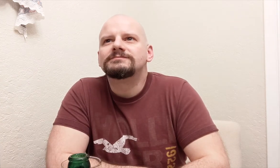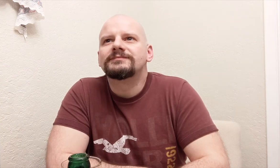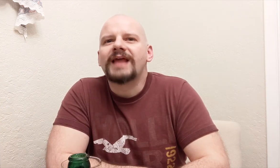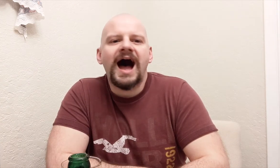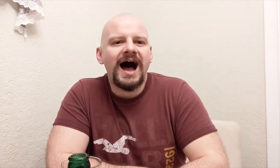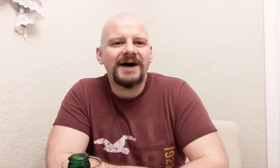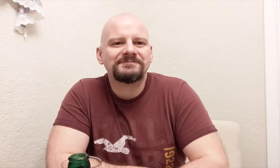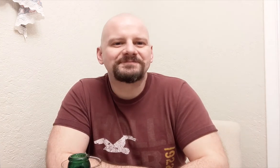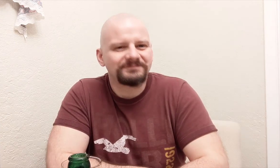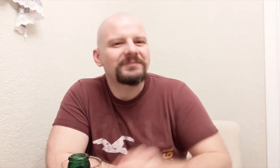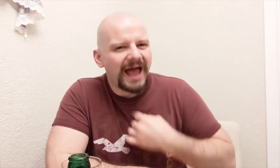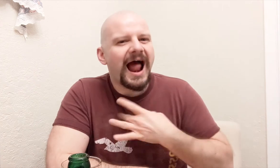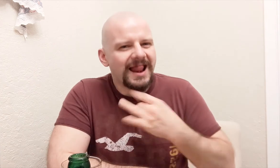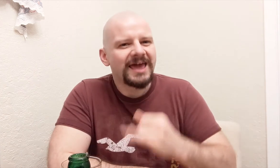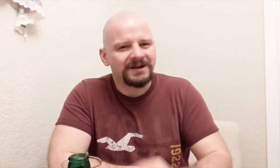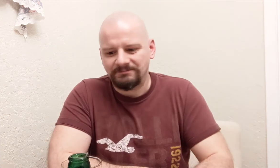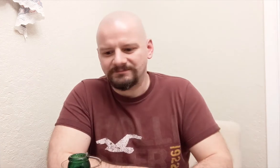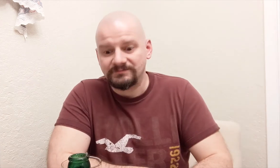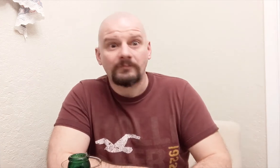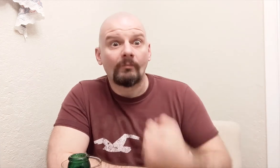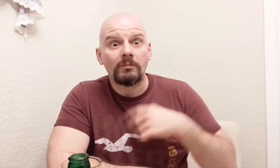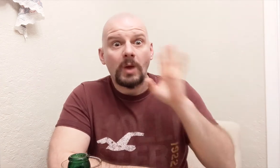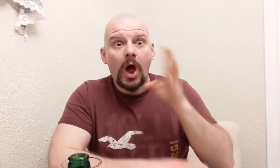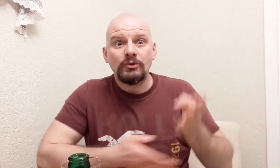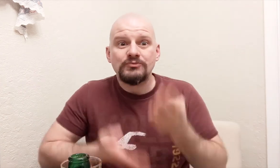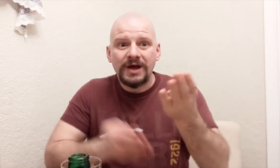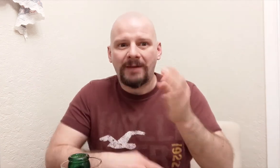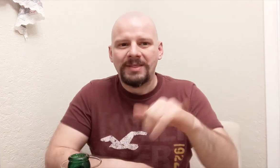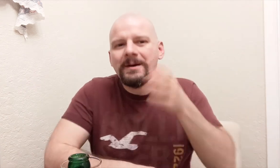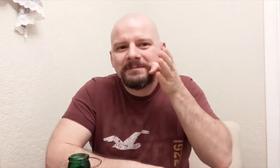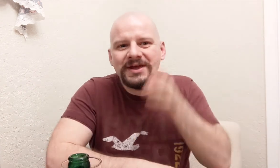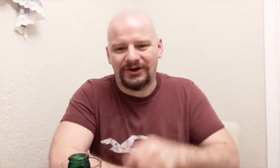Ahh... I like it! I would recommend that beer!